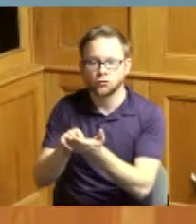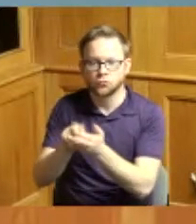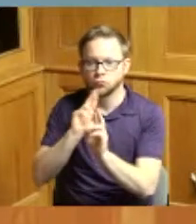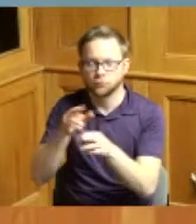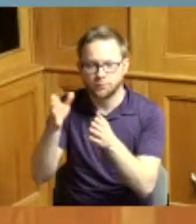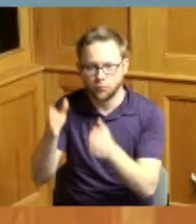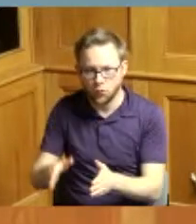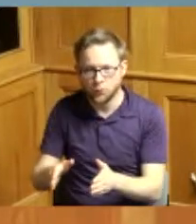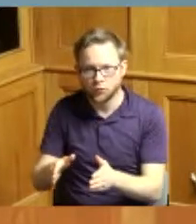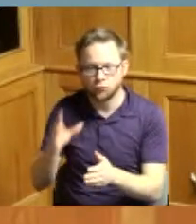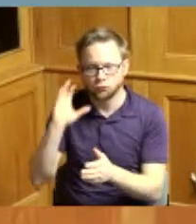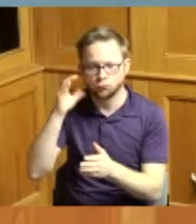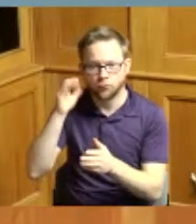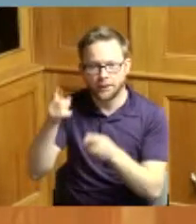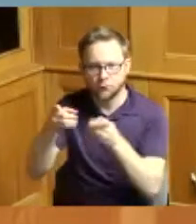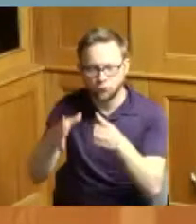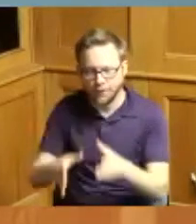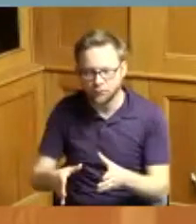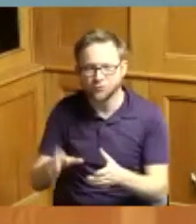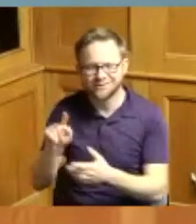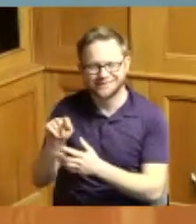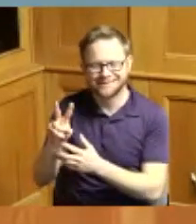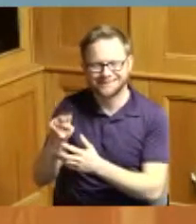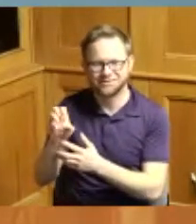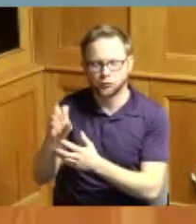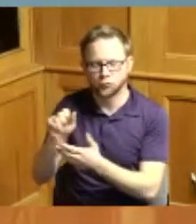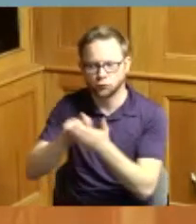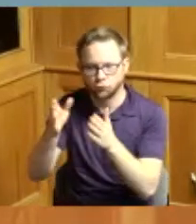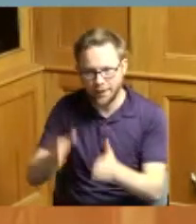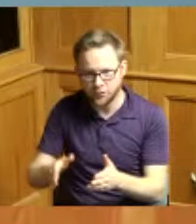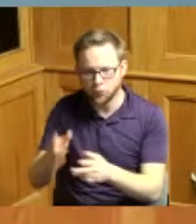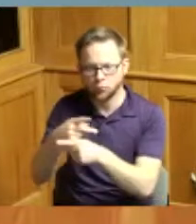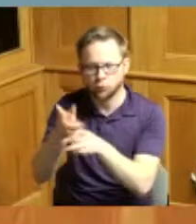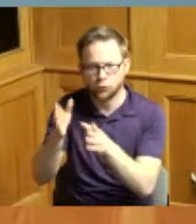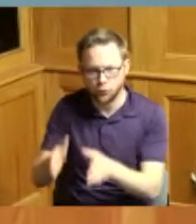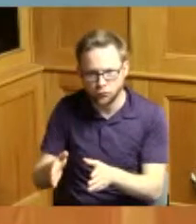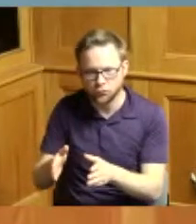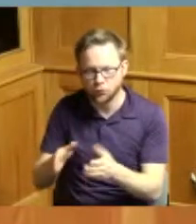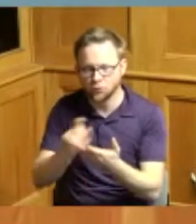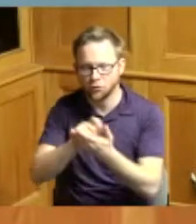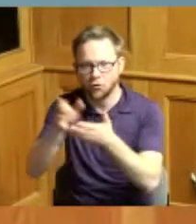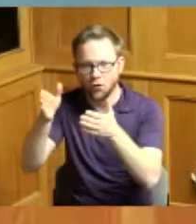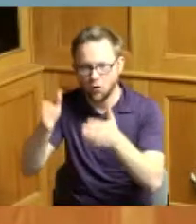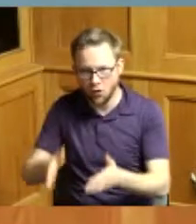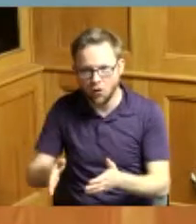former television news writer news producer and author of the Cincinnati Charleston